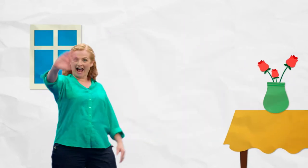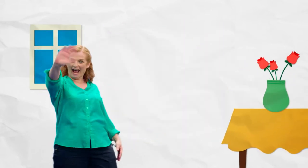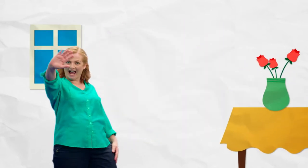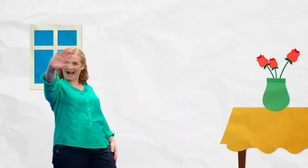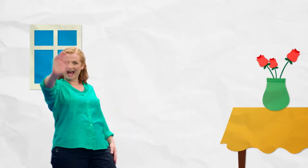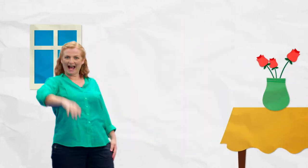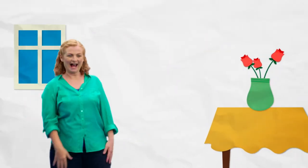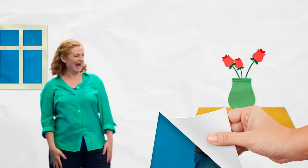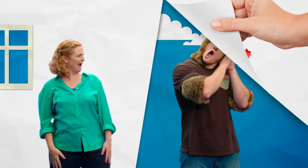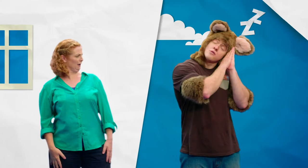Hello!